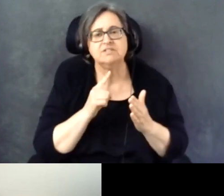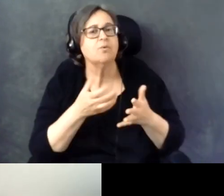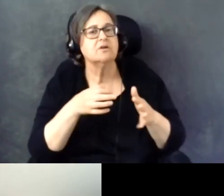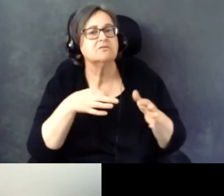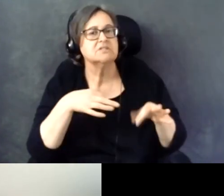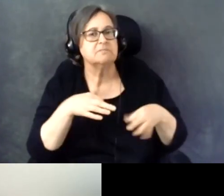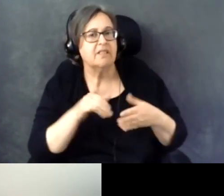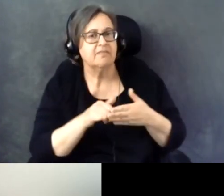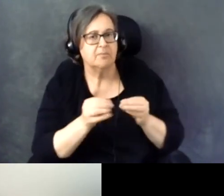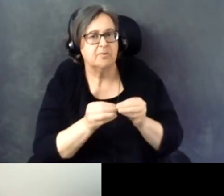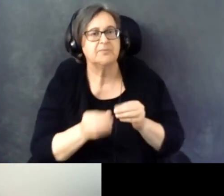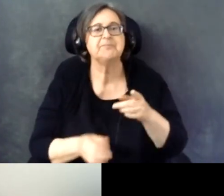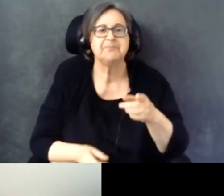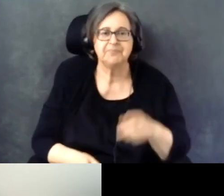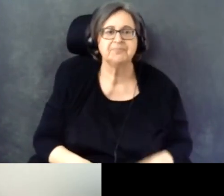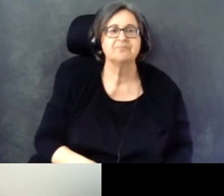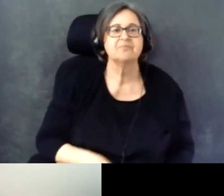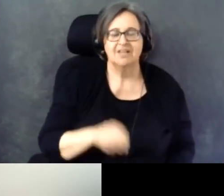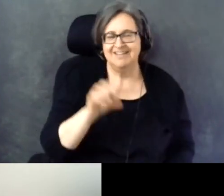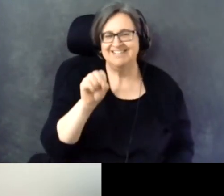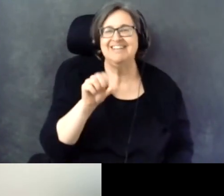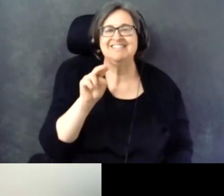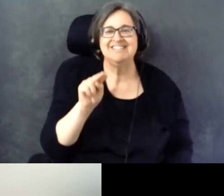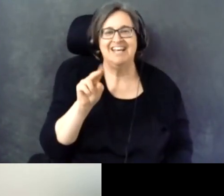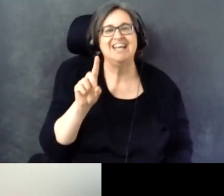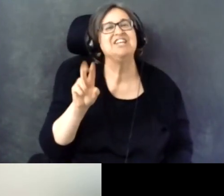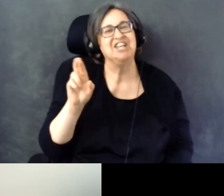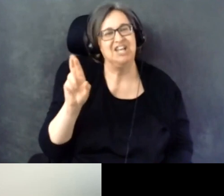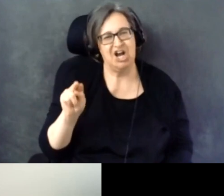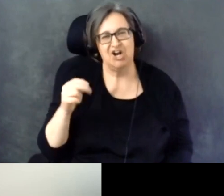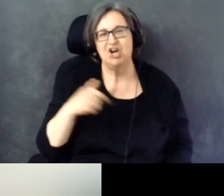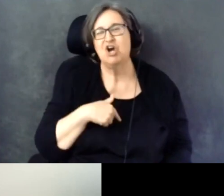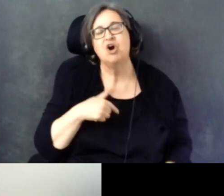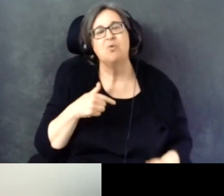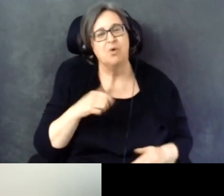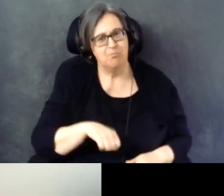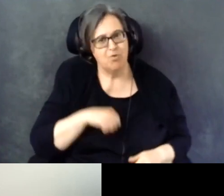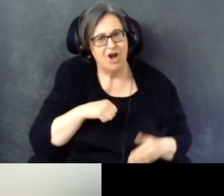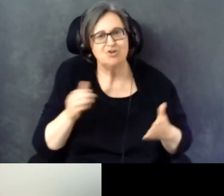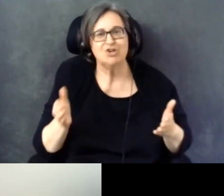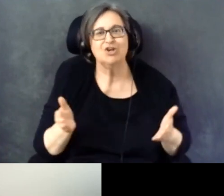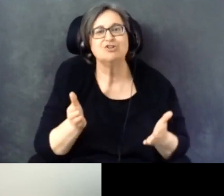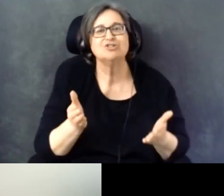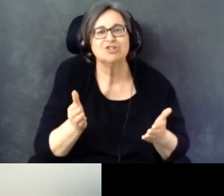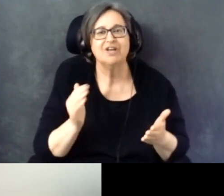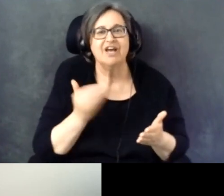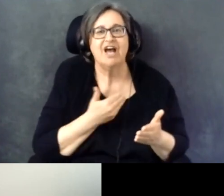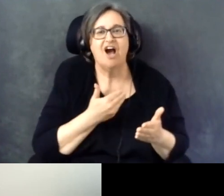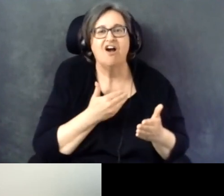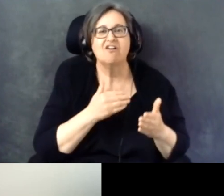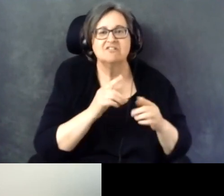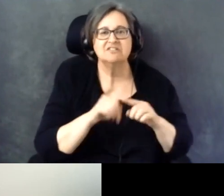Yeah, NDRN, we've been proud to encourage our affiliates in the Protection